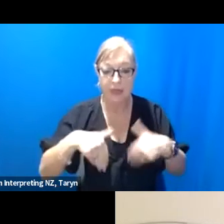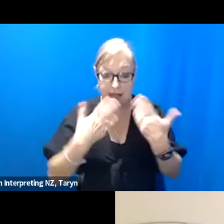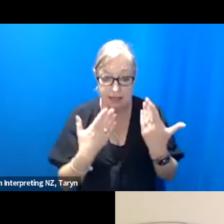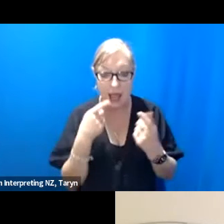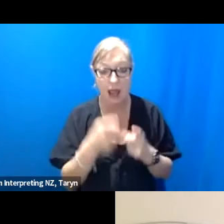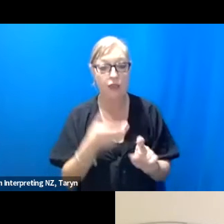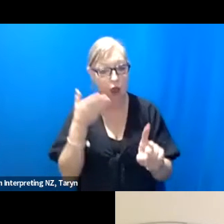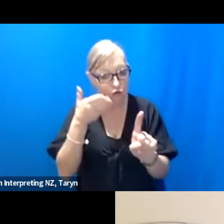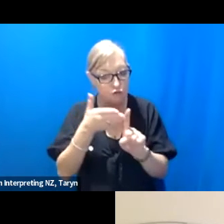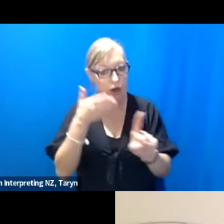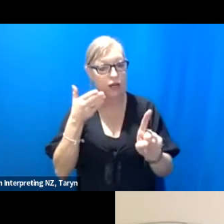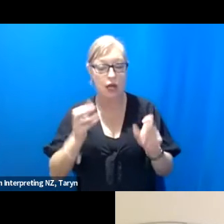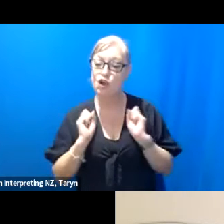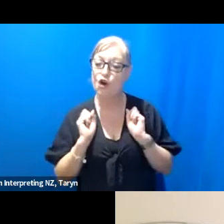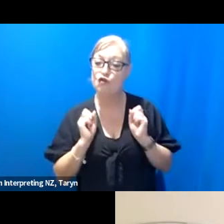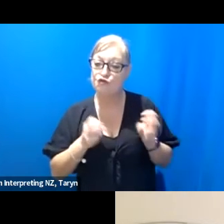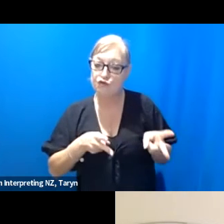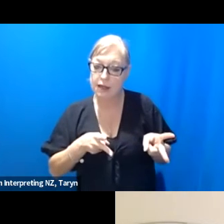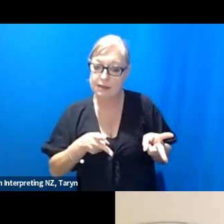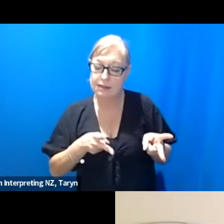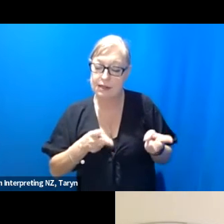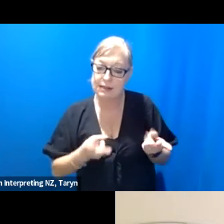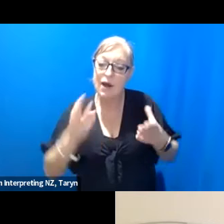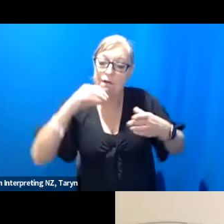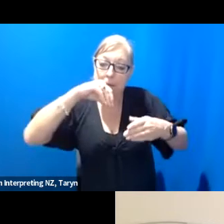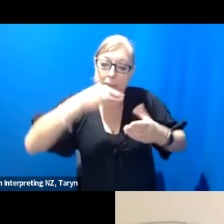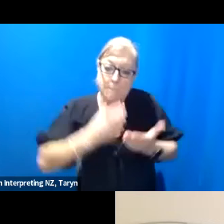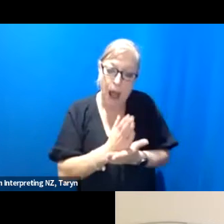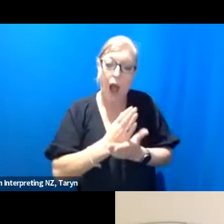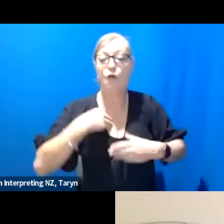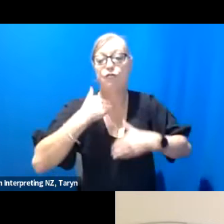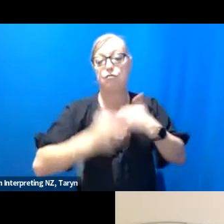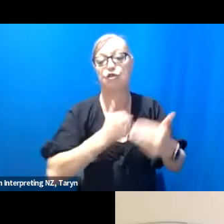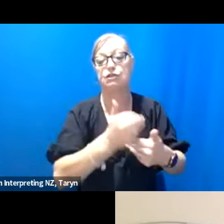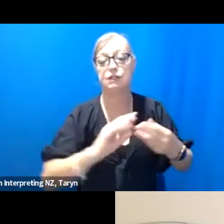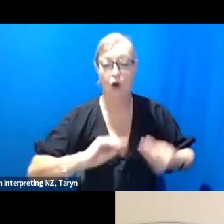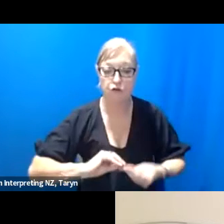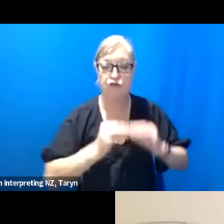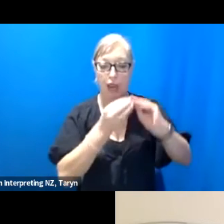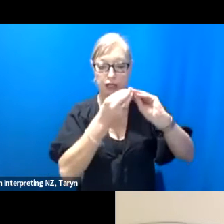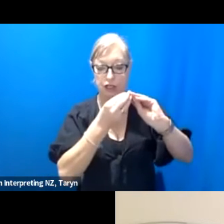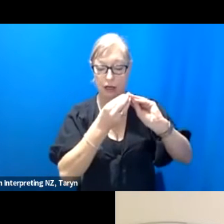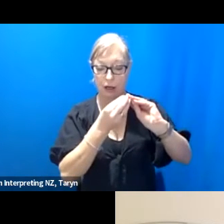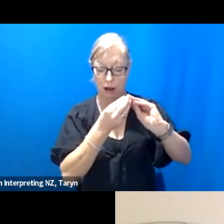part of the process of creation was the thing that she shared with me and that was just,